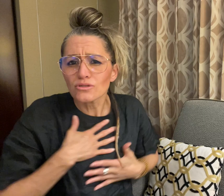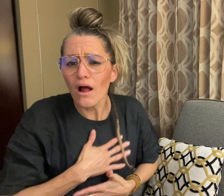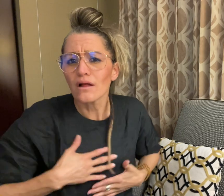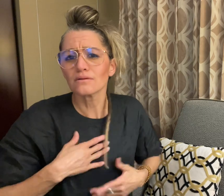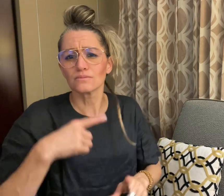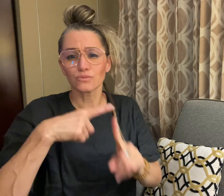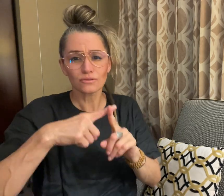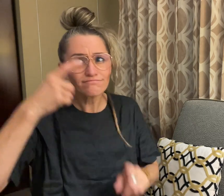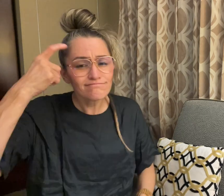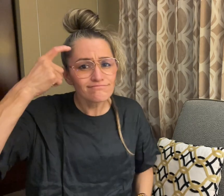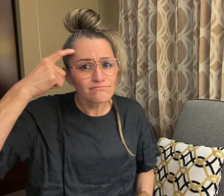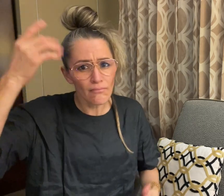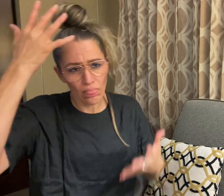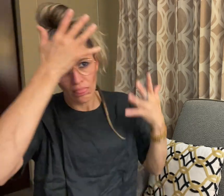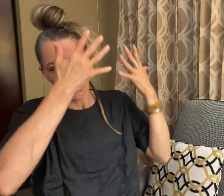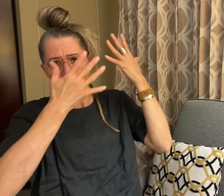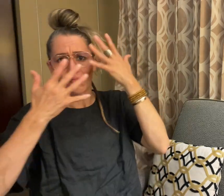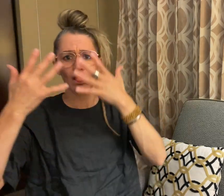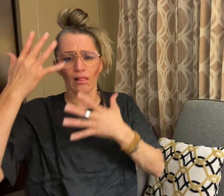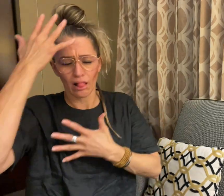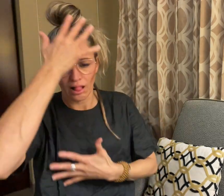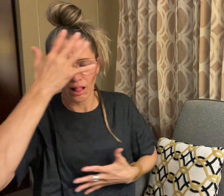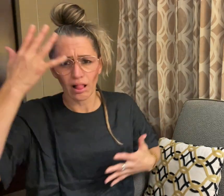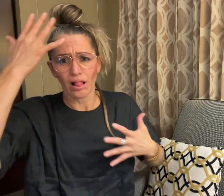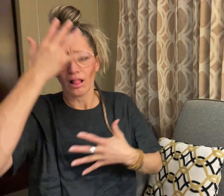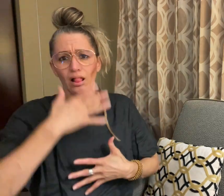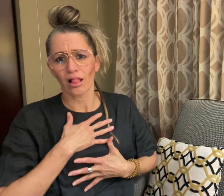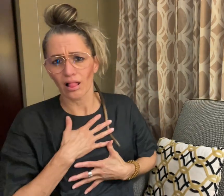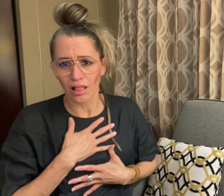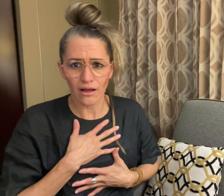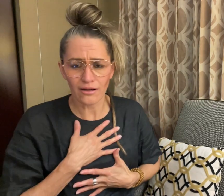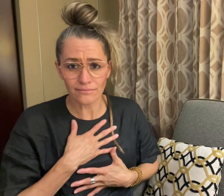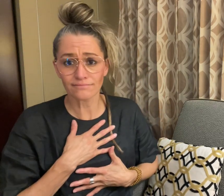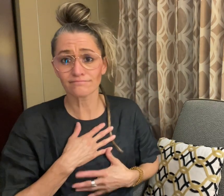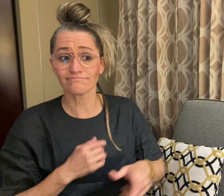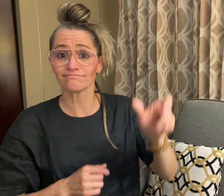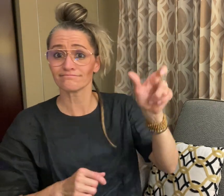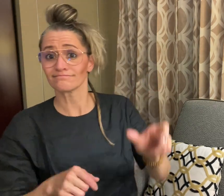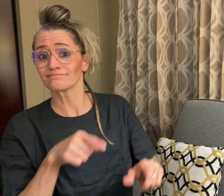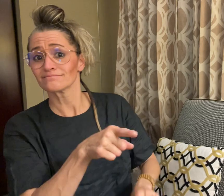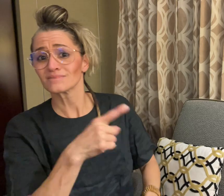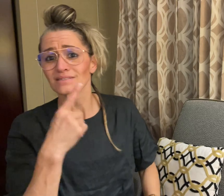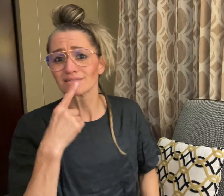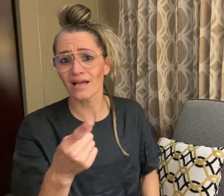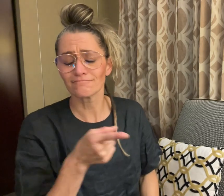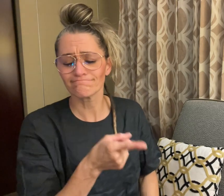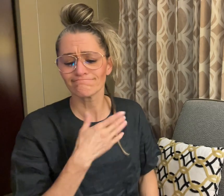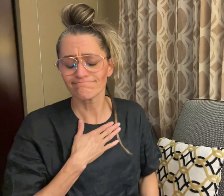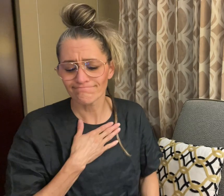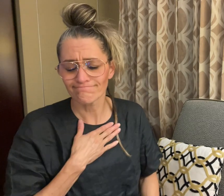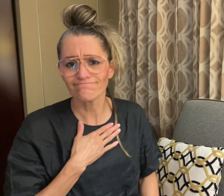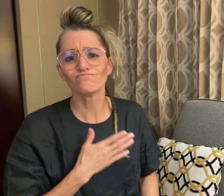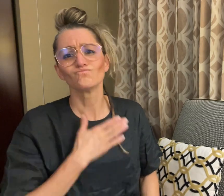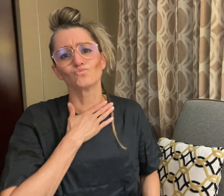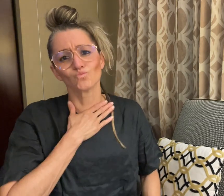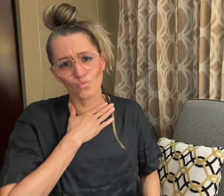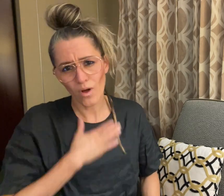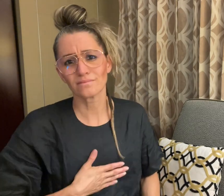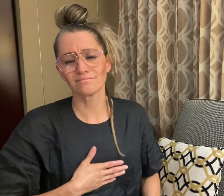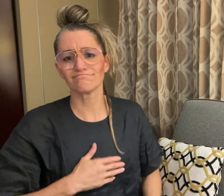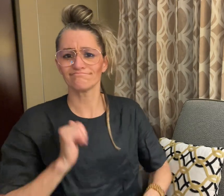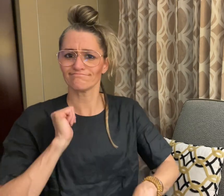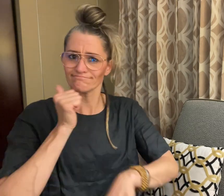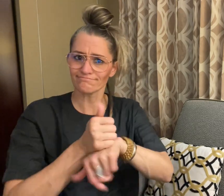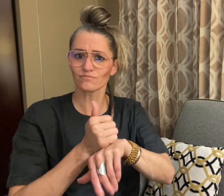mentally. Yasmine says that the purpose of her YouTube channel